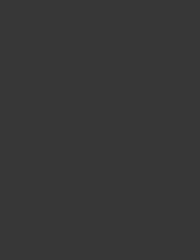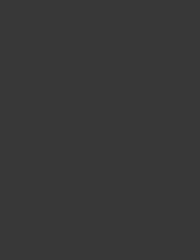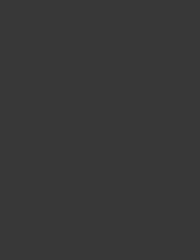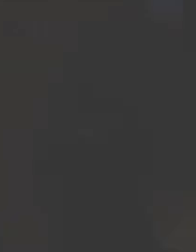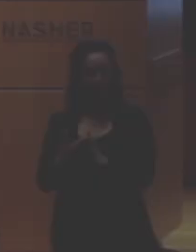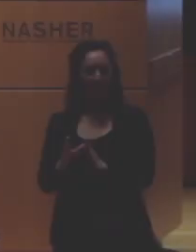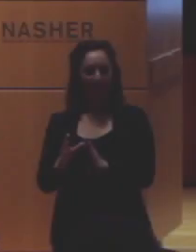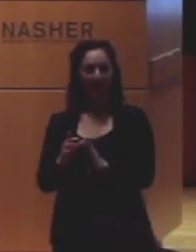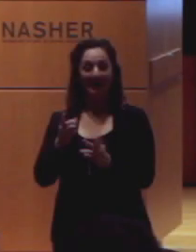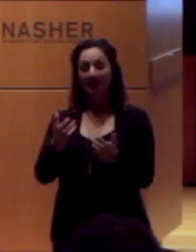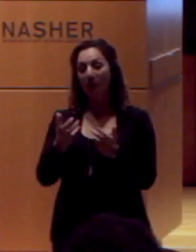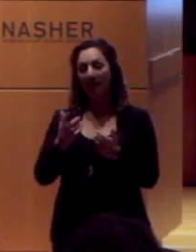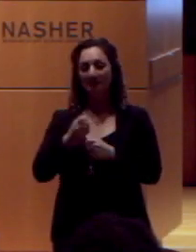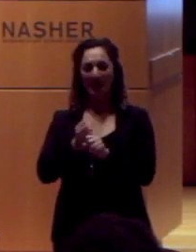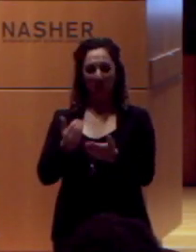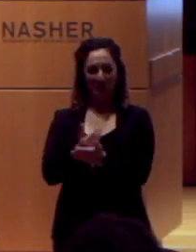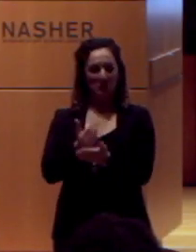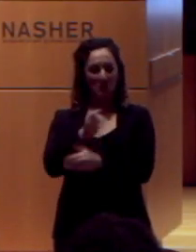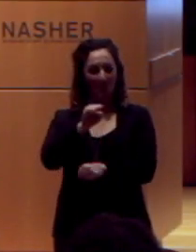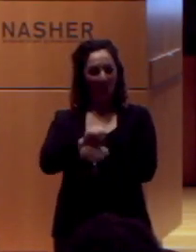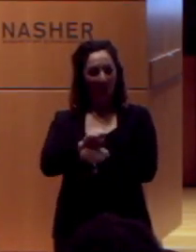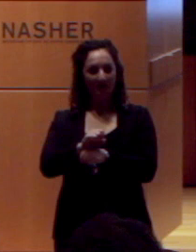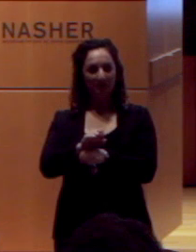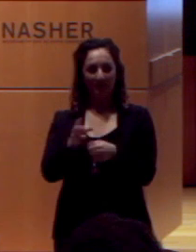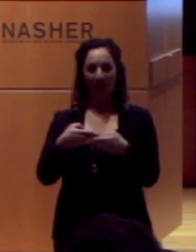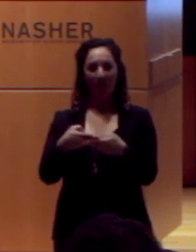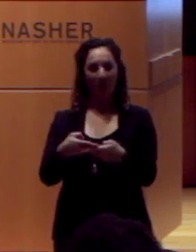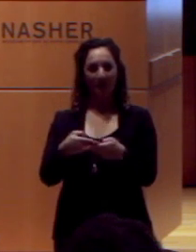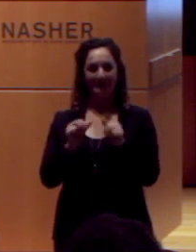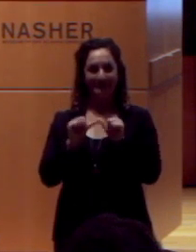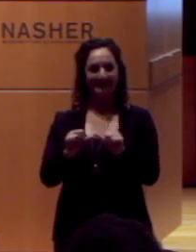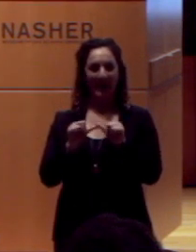He wanted to create new work that was what we were calling sustainable choreography.